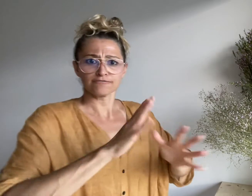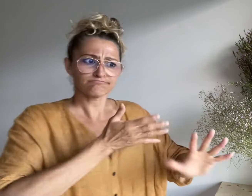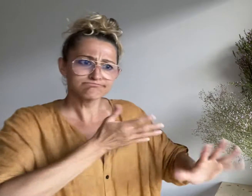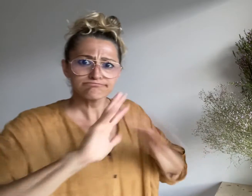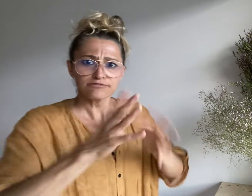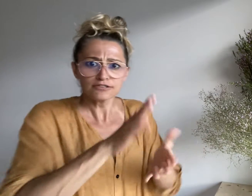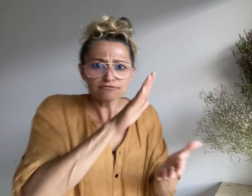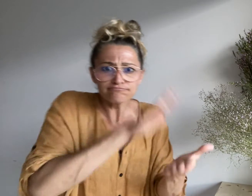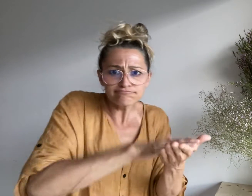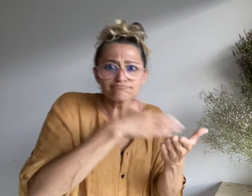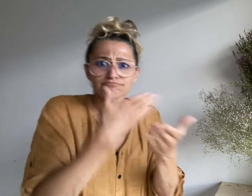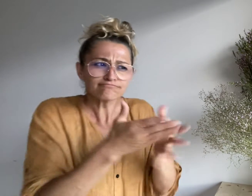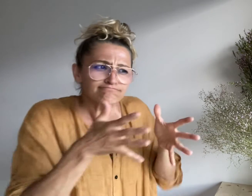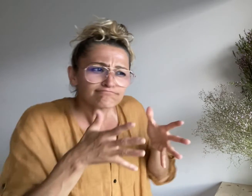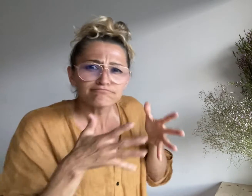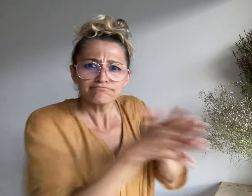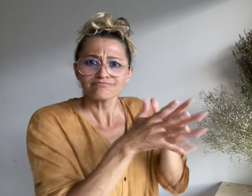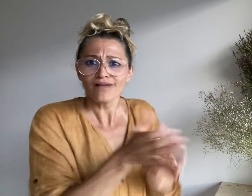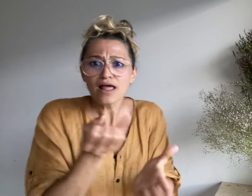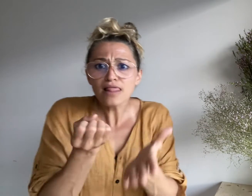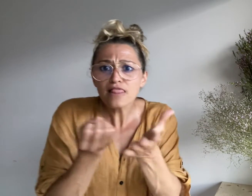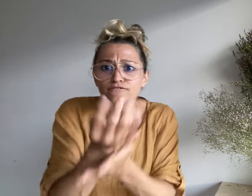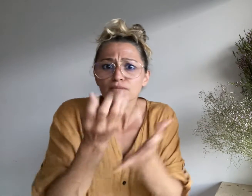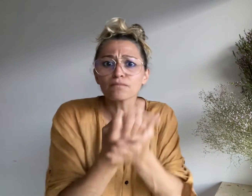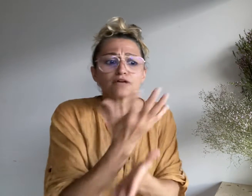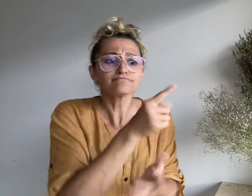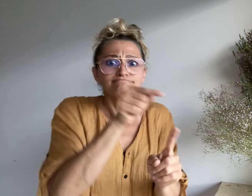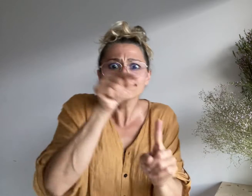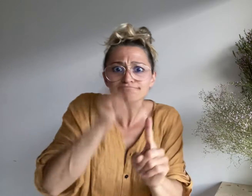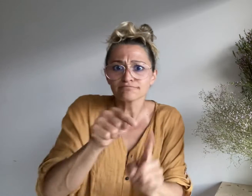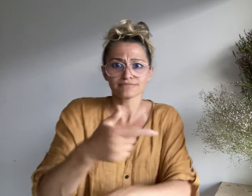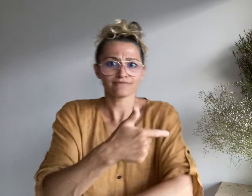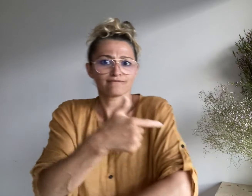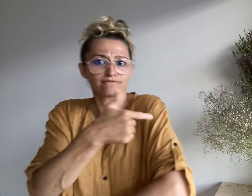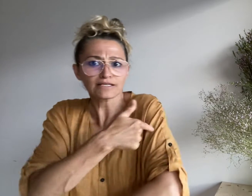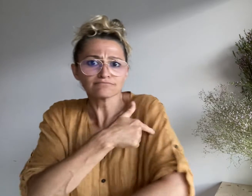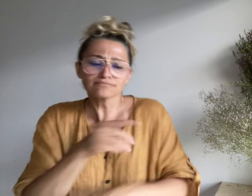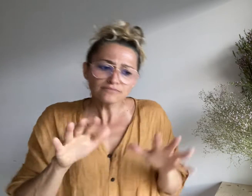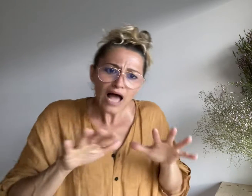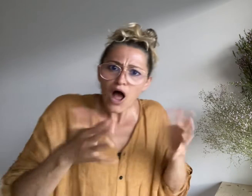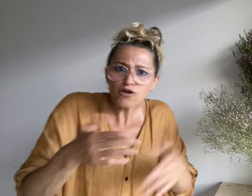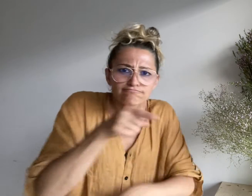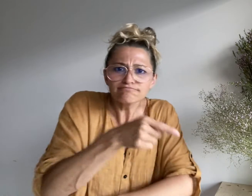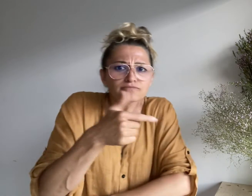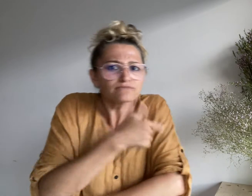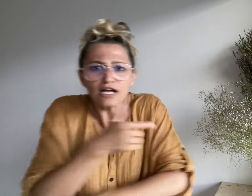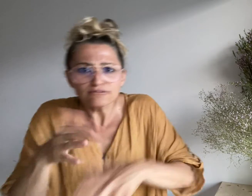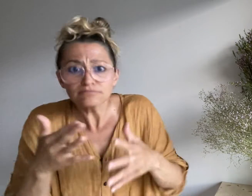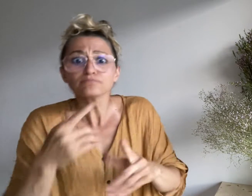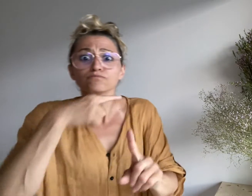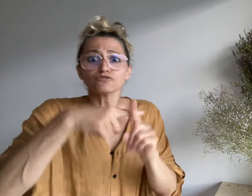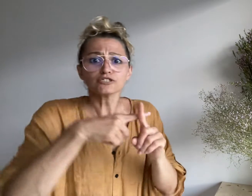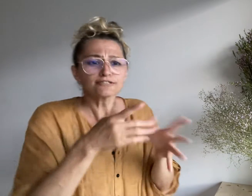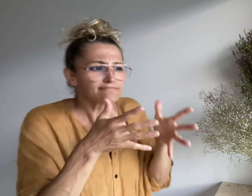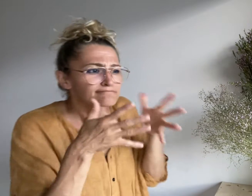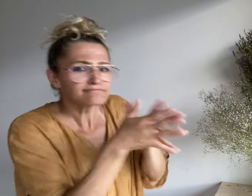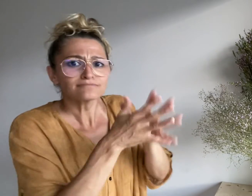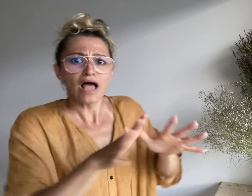to convey information about vaccines and